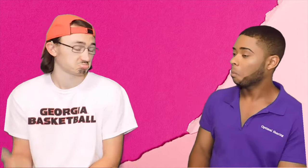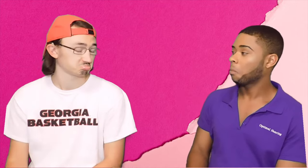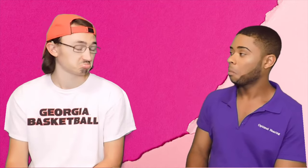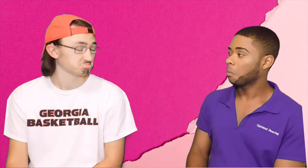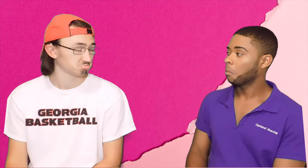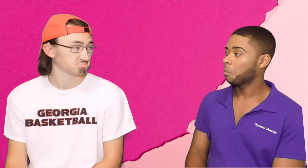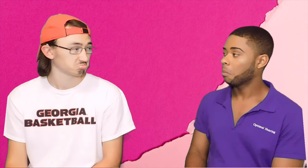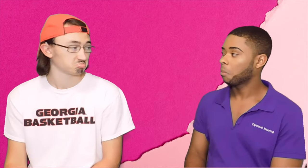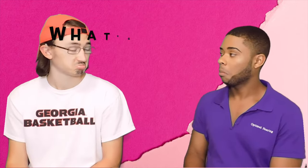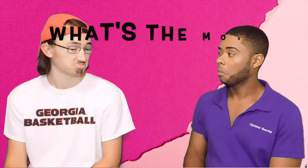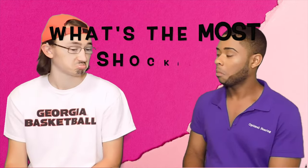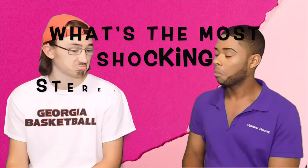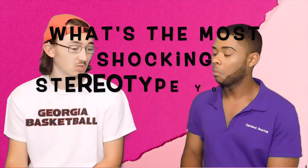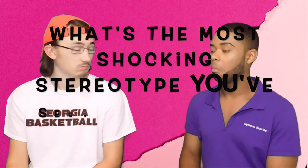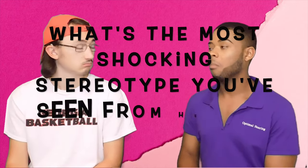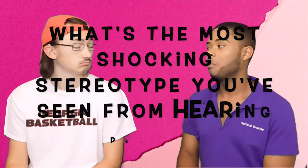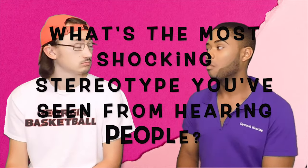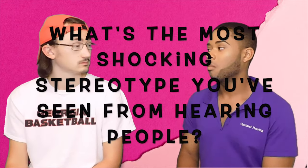Luke: No, they don't see me as a liability